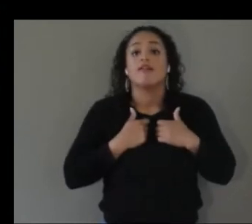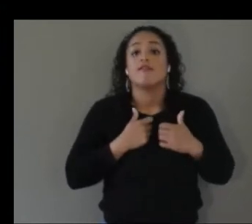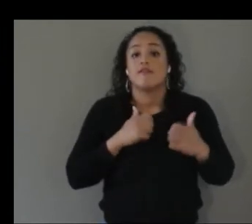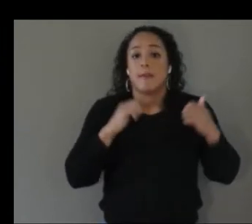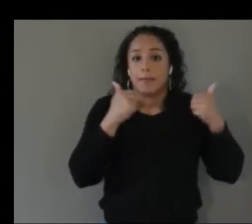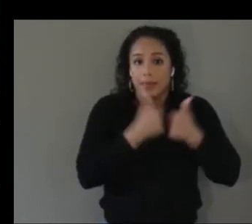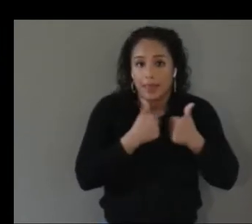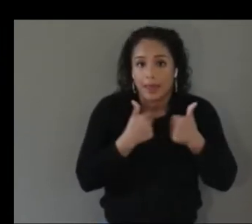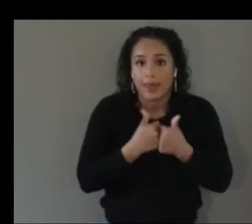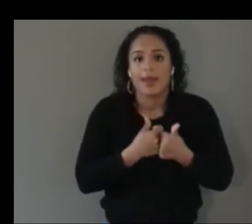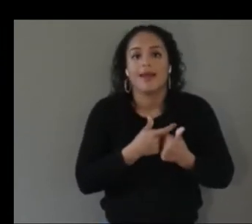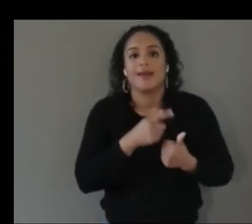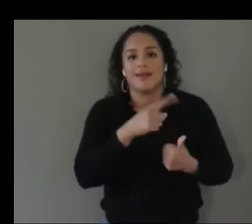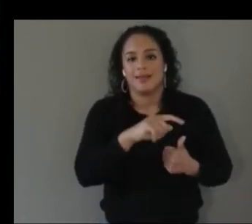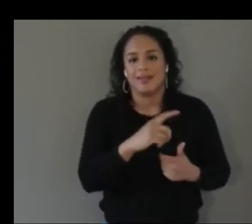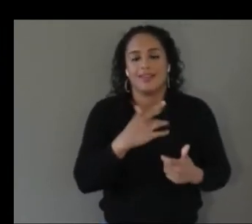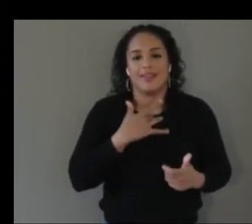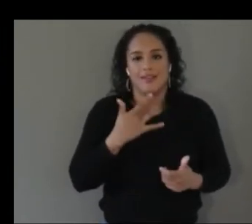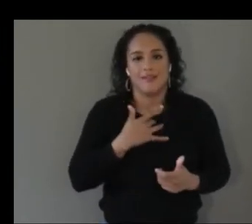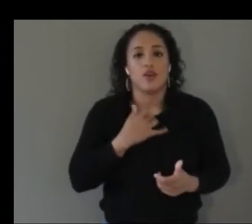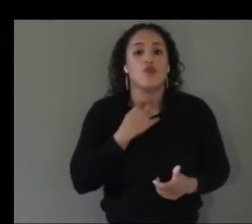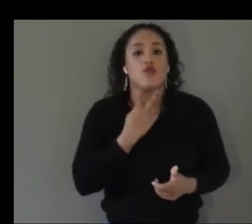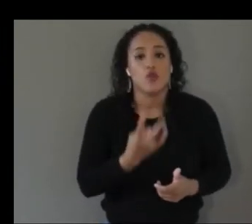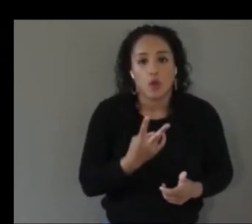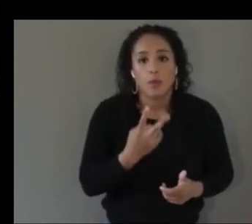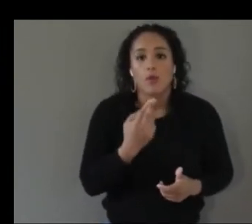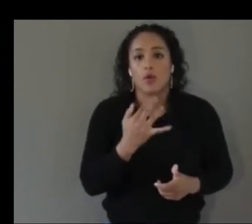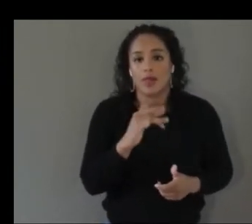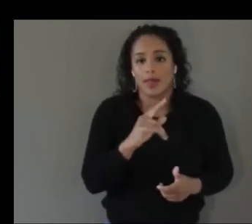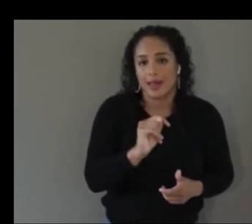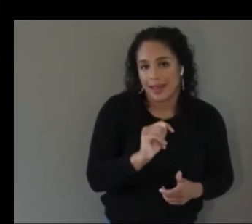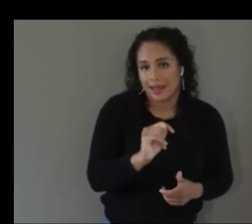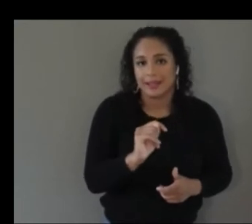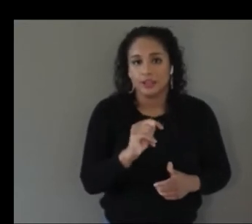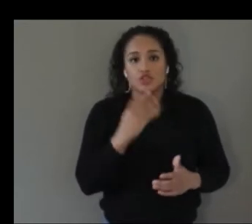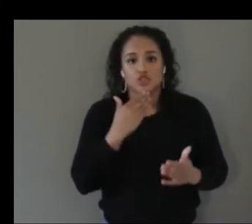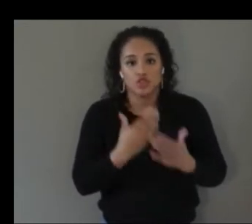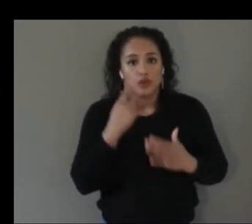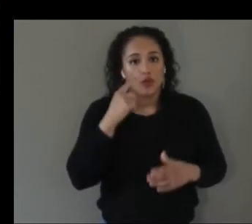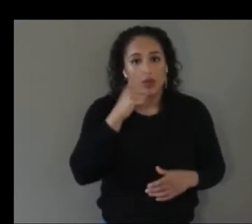the ball and not necessarily in hint form um but i can talk more about that later as well